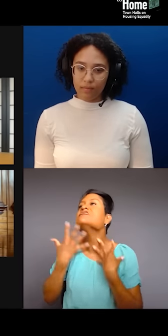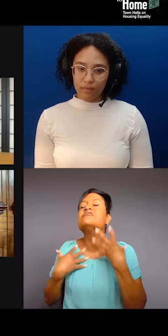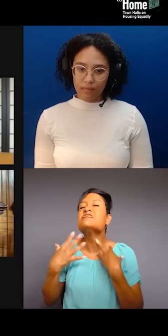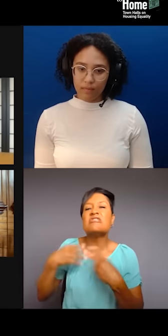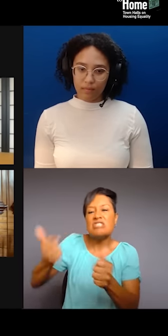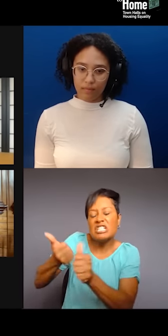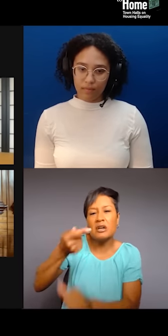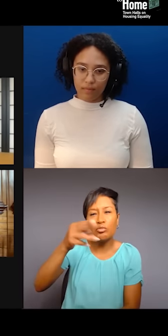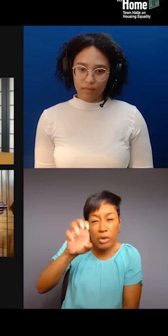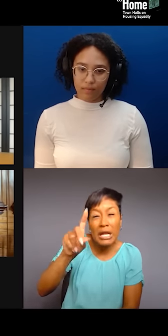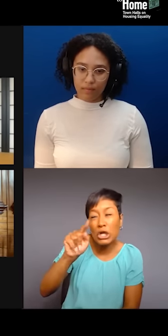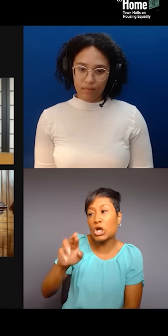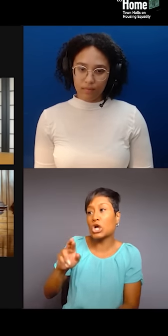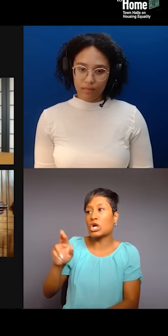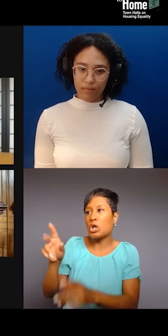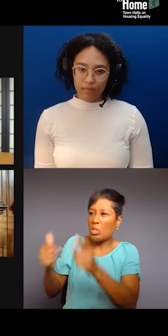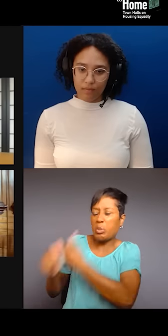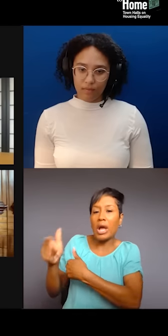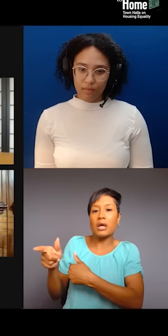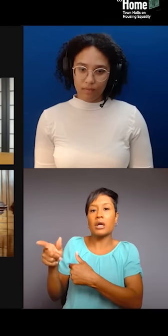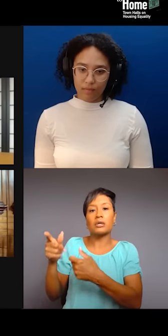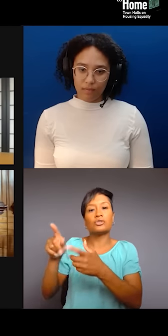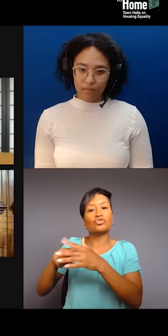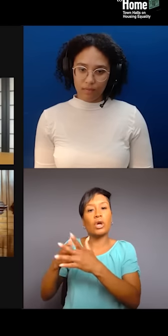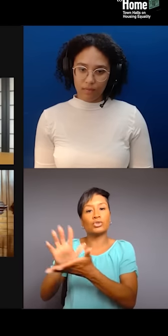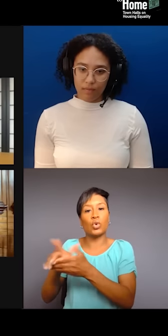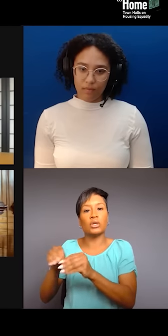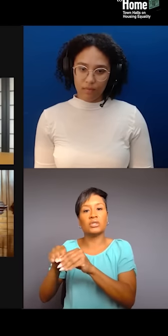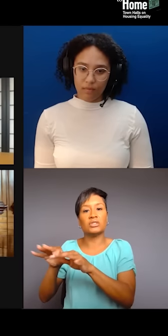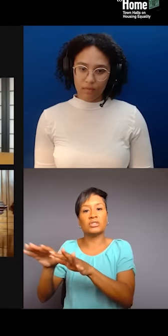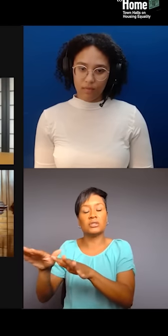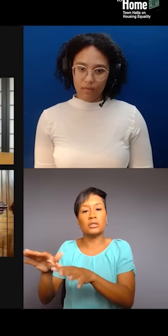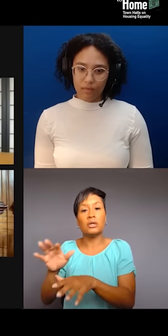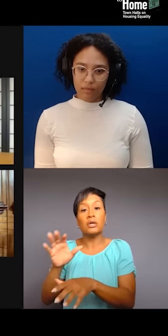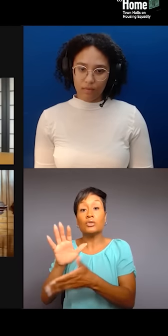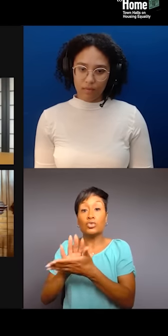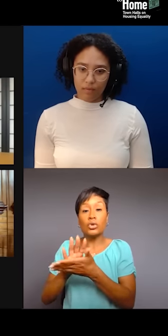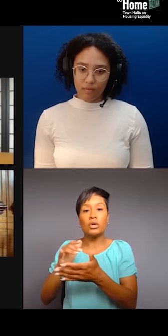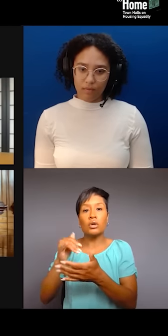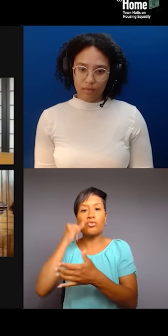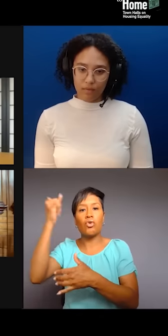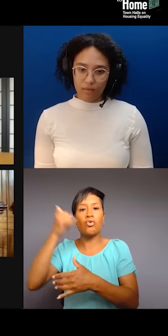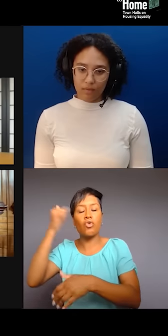then the schools are now calling the police, then the police are now, you know, enforcing this, you know, this structure over and over again.